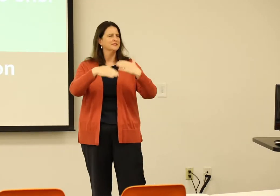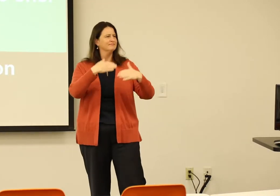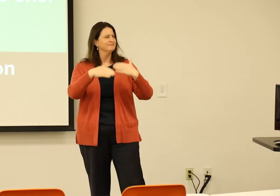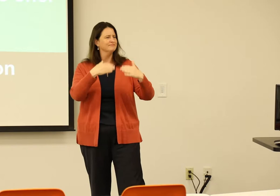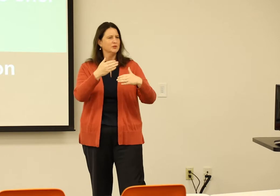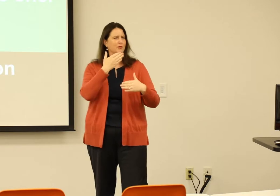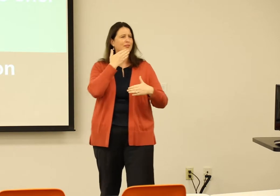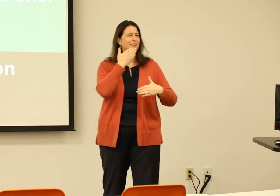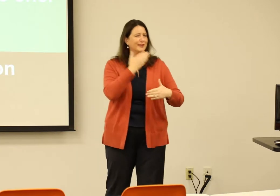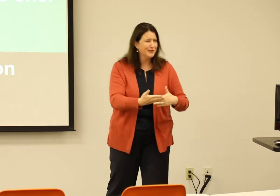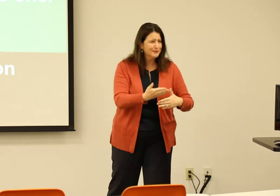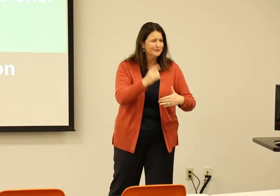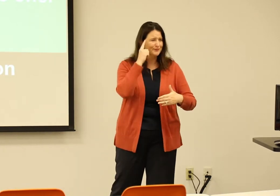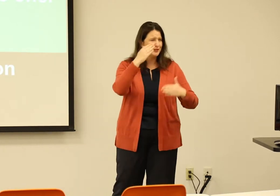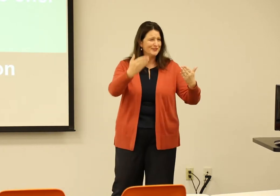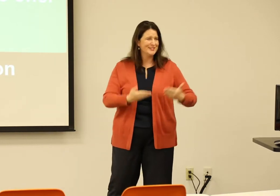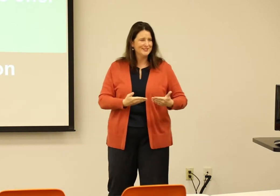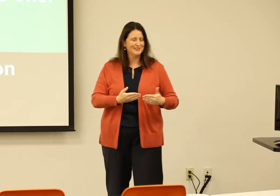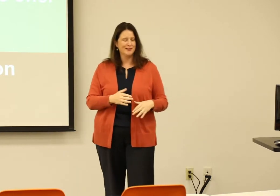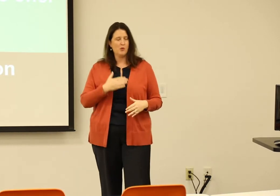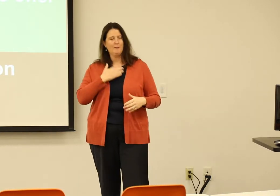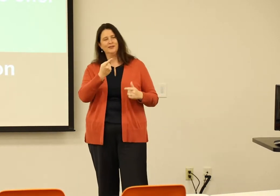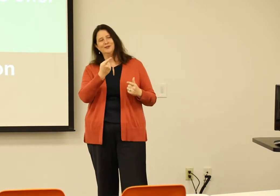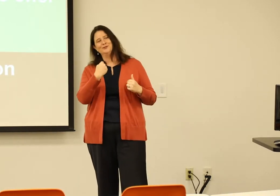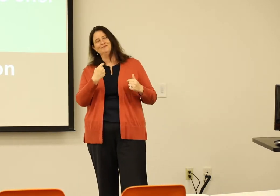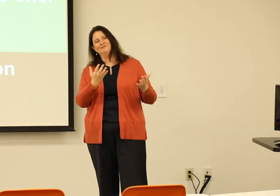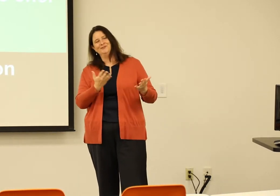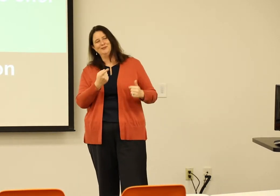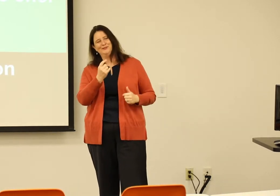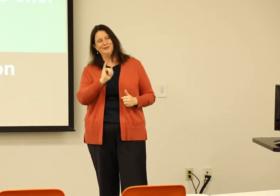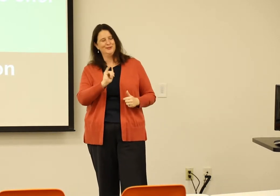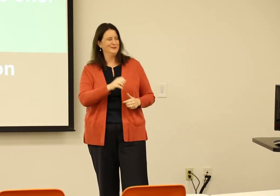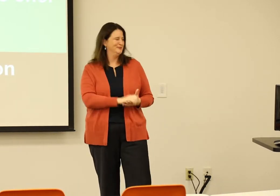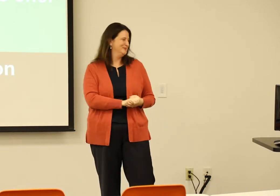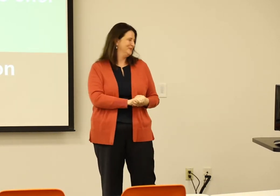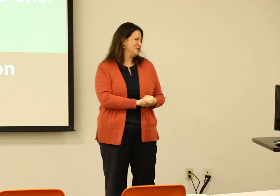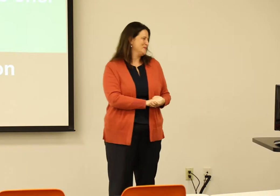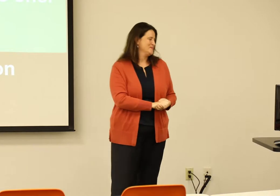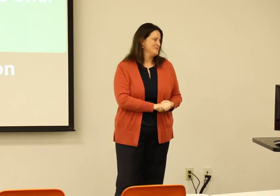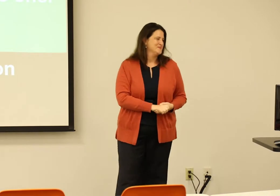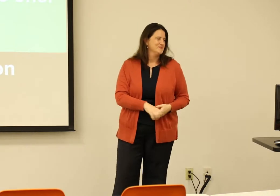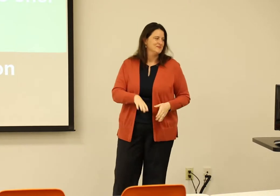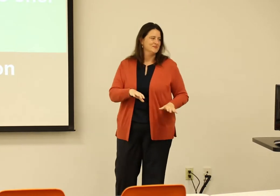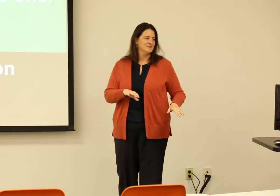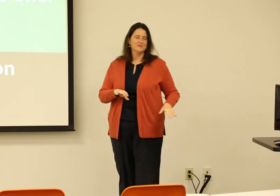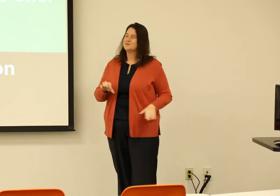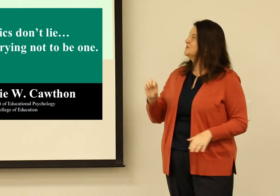to share with you the process. So thank you very much, Dr. Pustejovsky for inviting me here, and thank you for coming, to everybody as well.